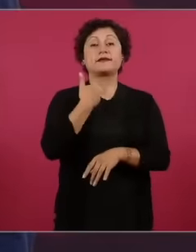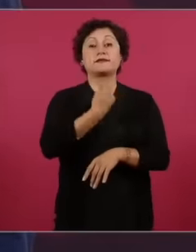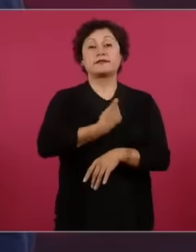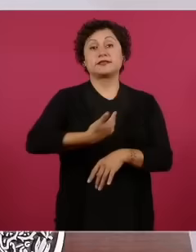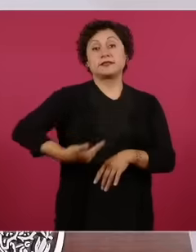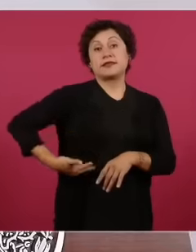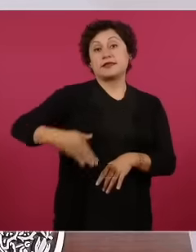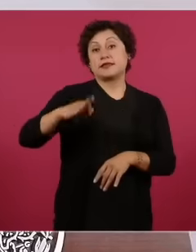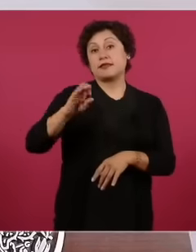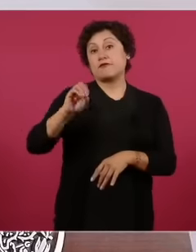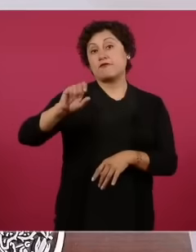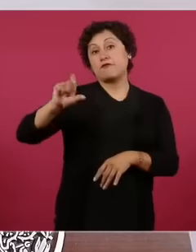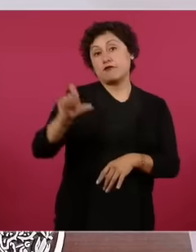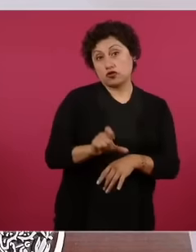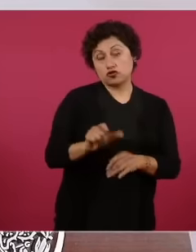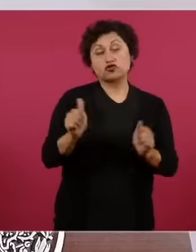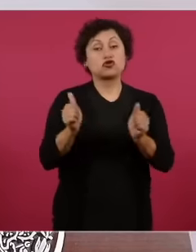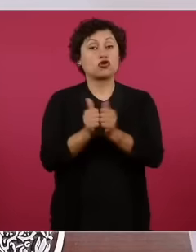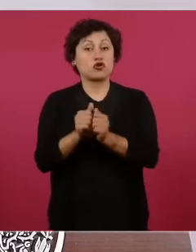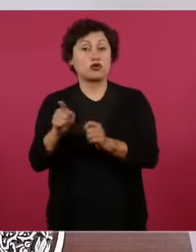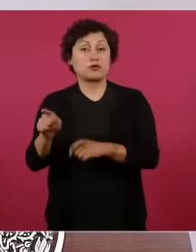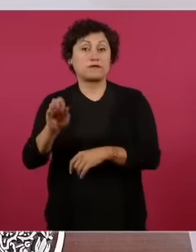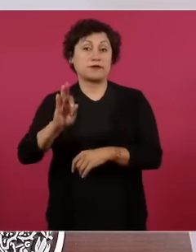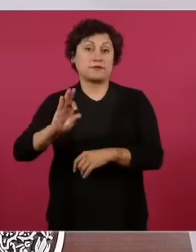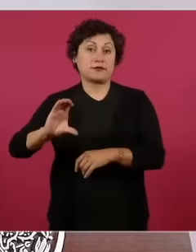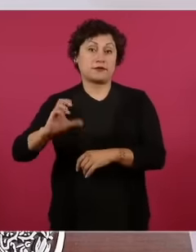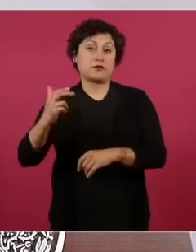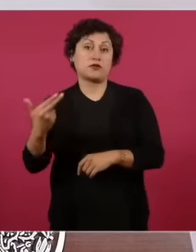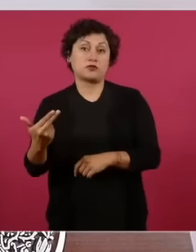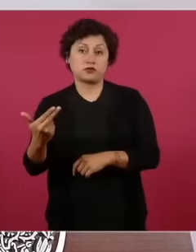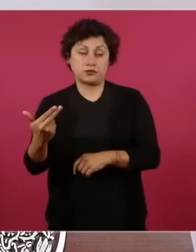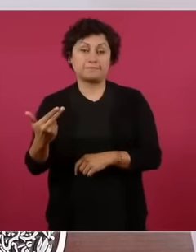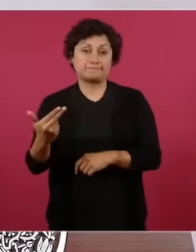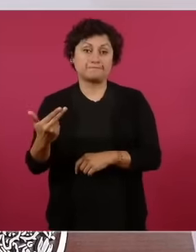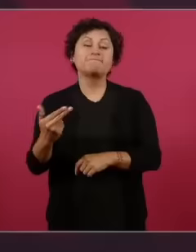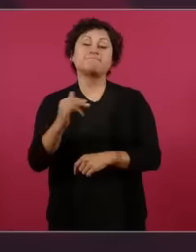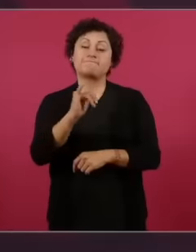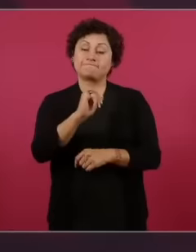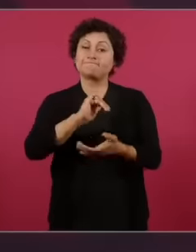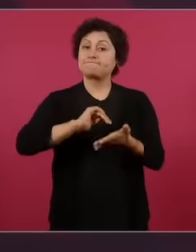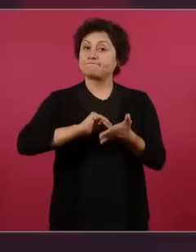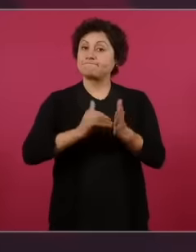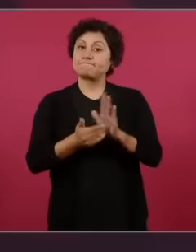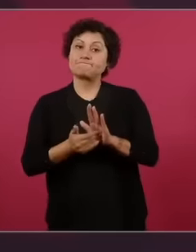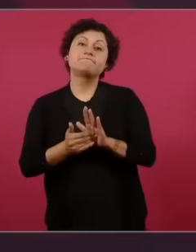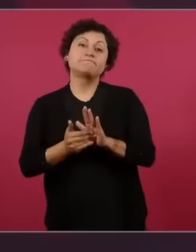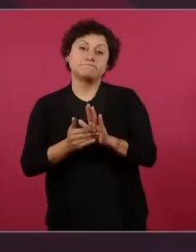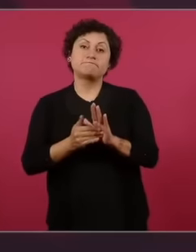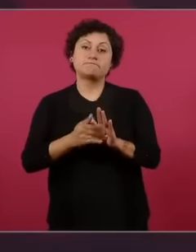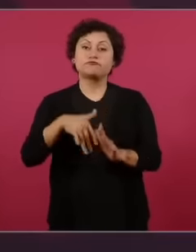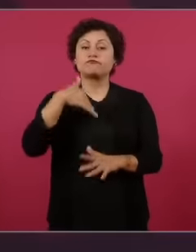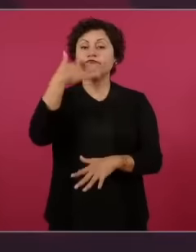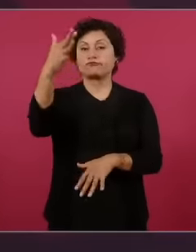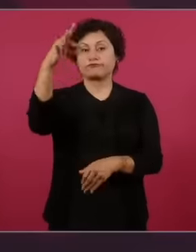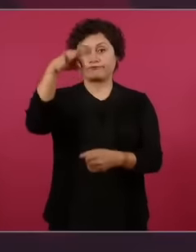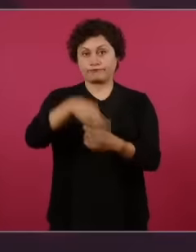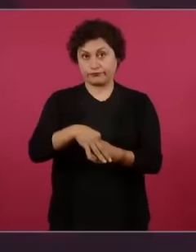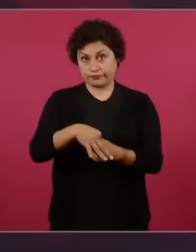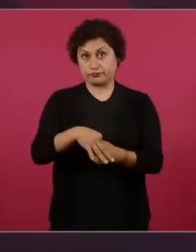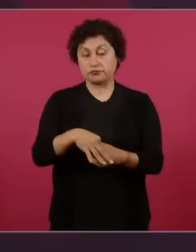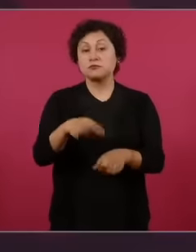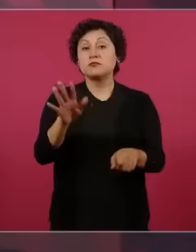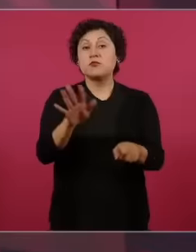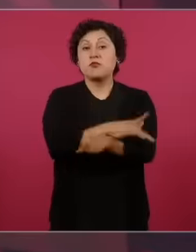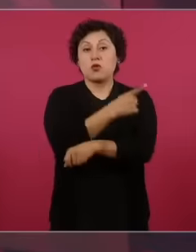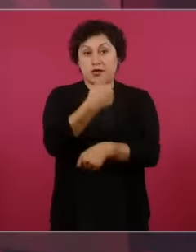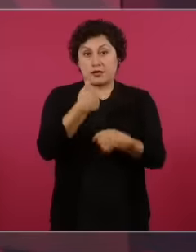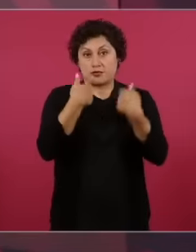know why millions of Mexicans were not the only ones who were victims of